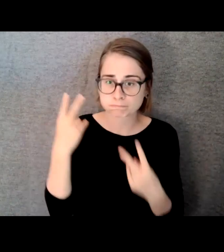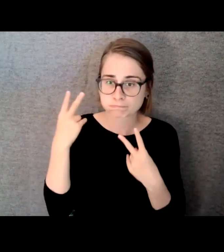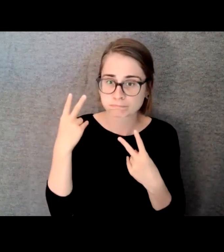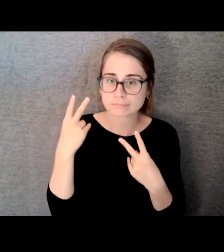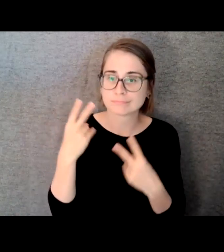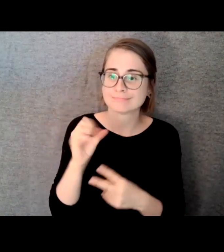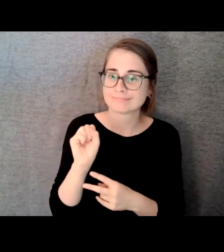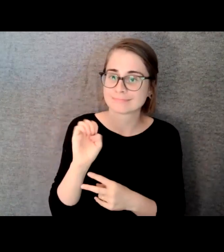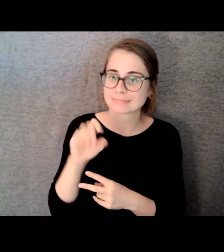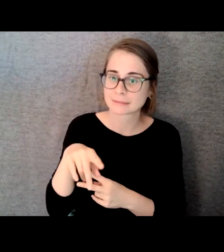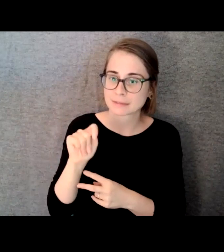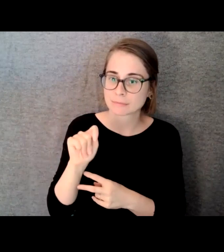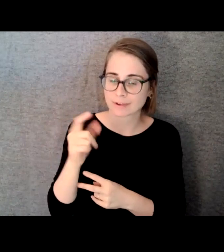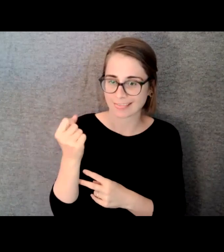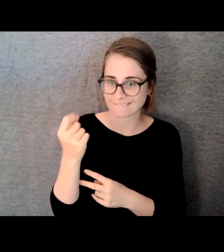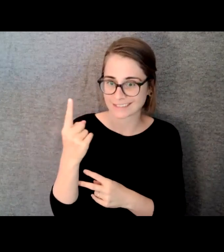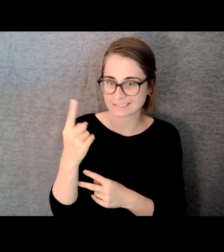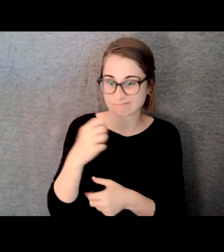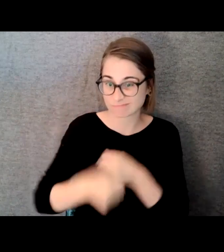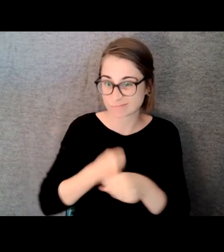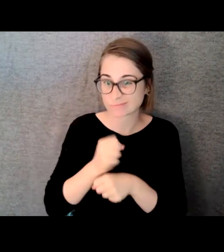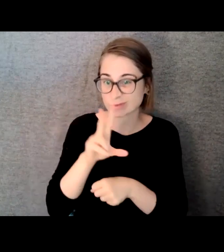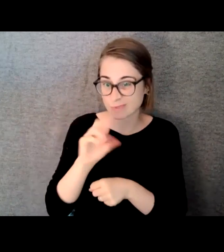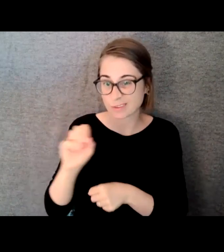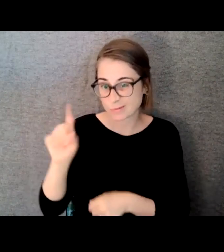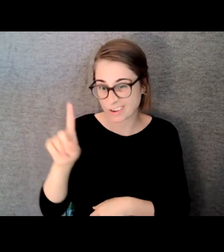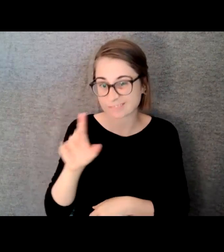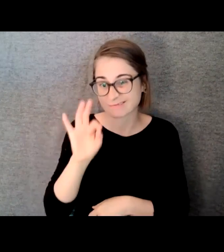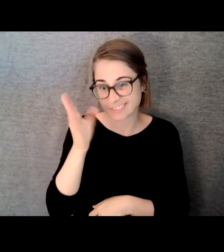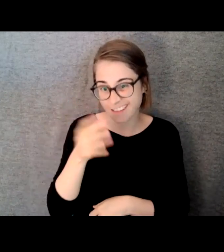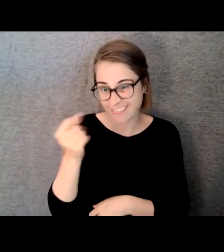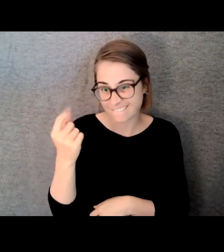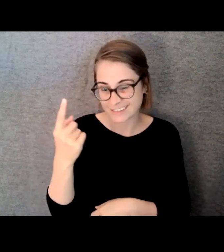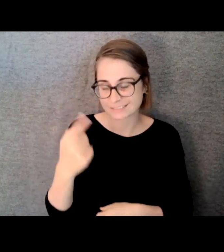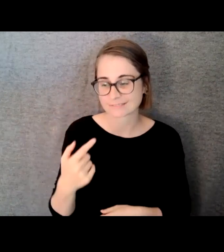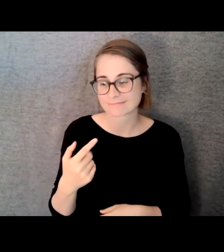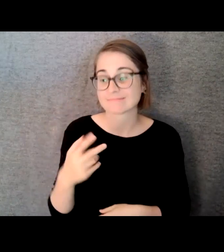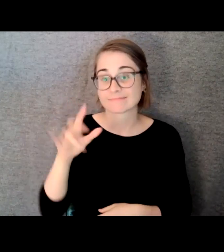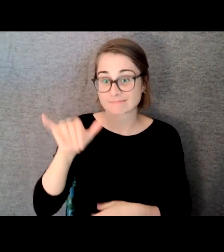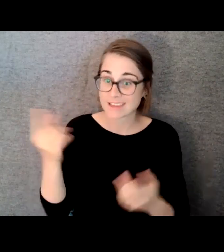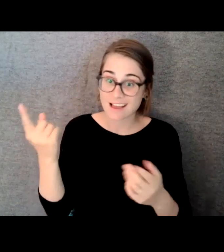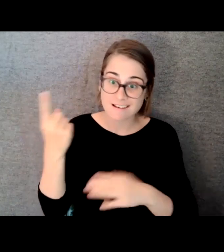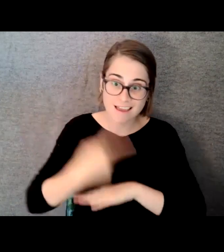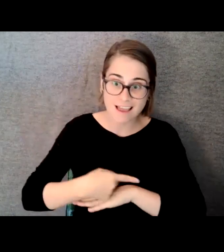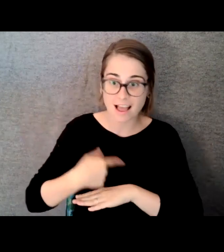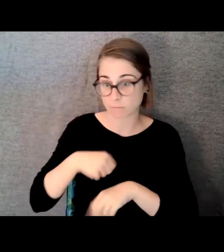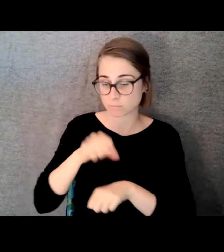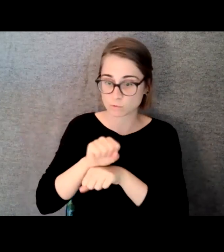September 11th. I was working downtown in Manhattan. And at Liberty Plaza, which is